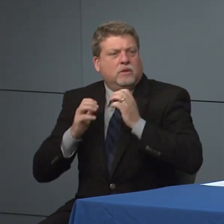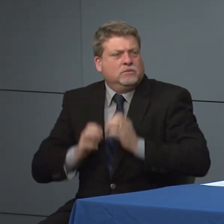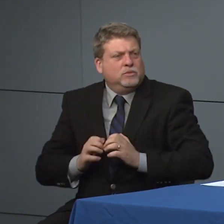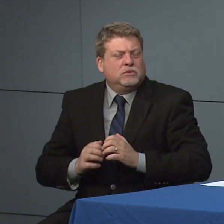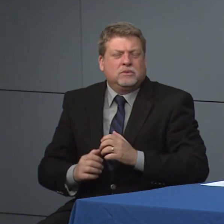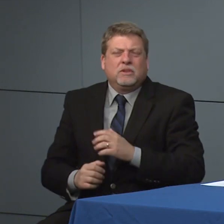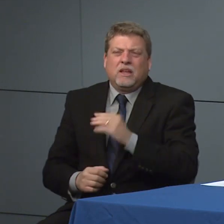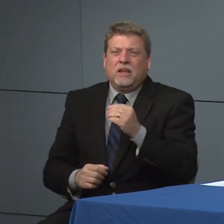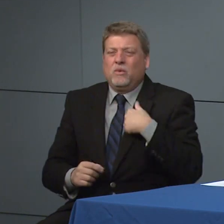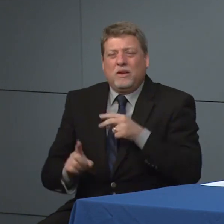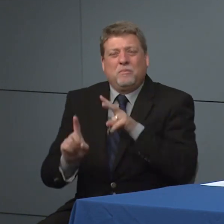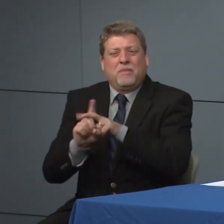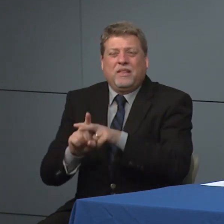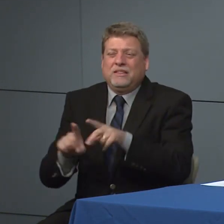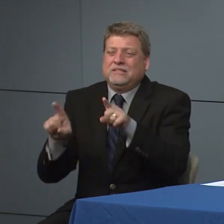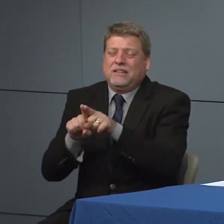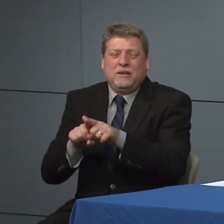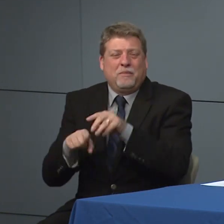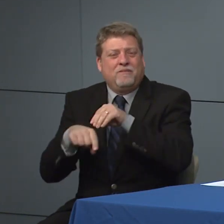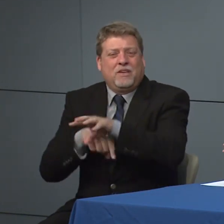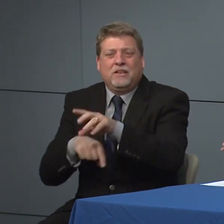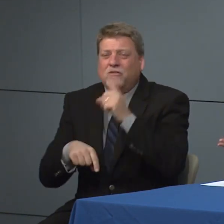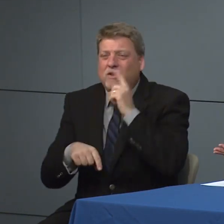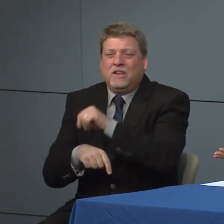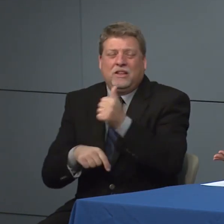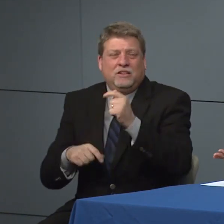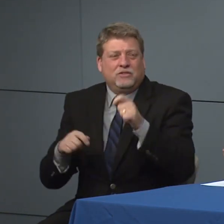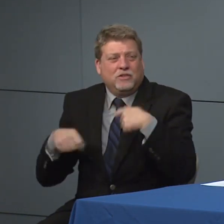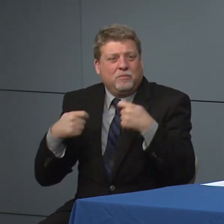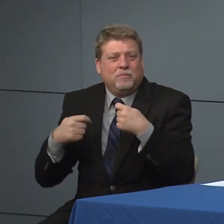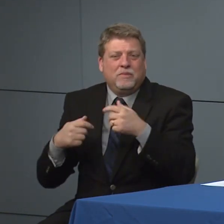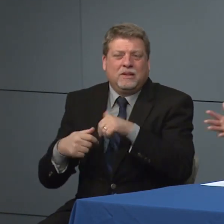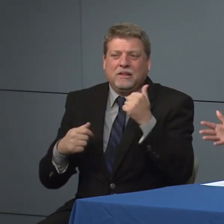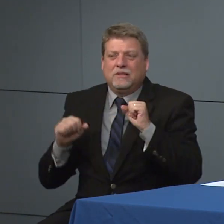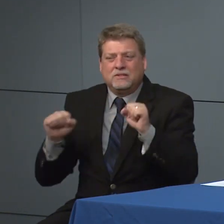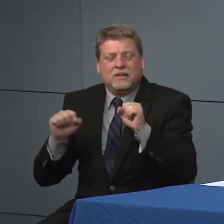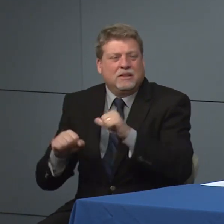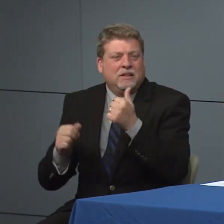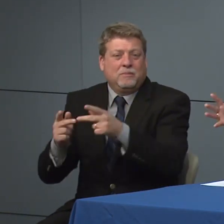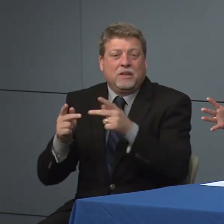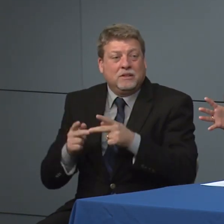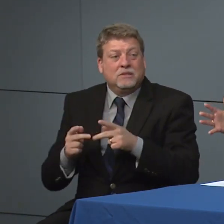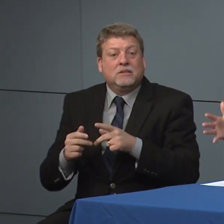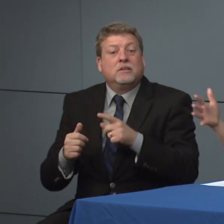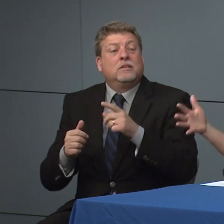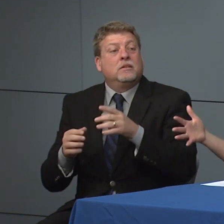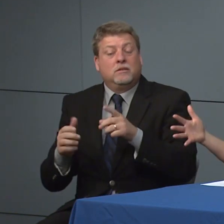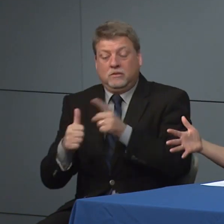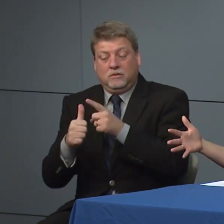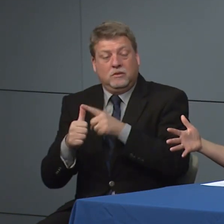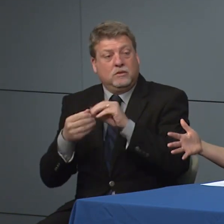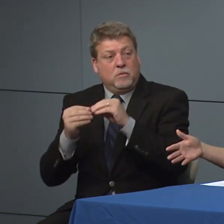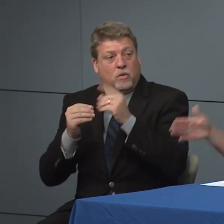things would apply to a fitness facility as it would any other public facing so again as much as possible people being 6 feet